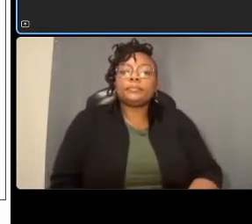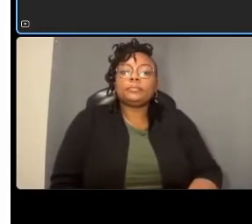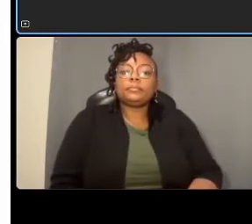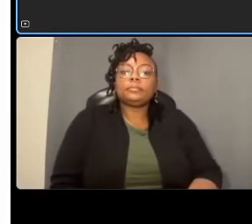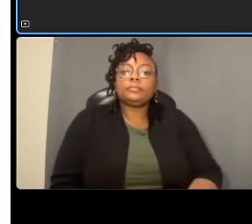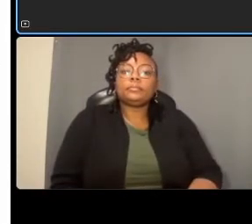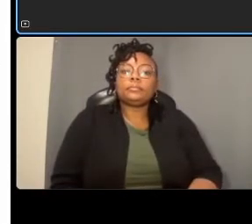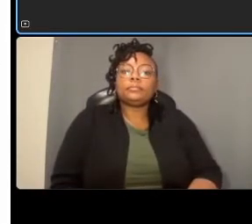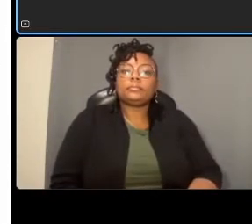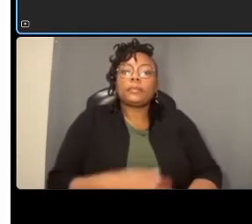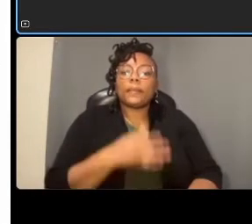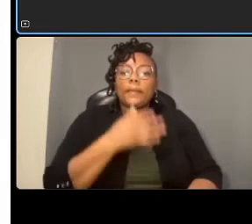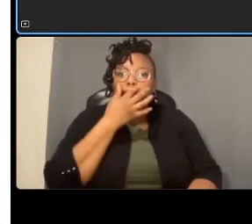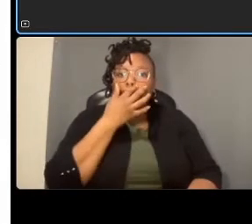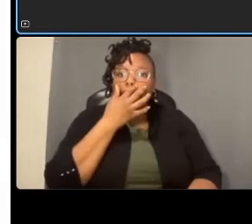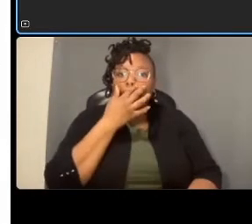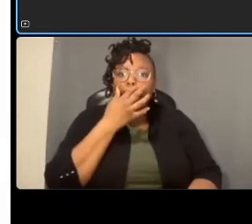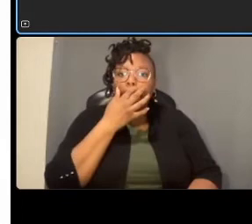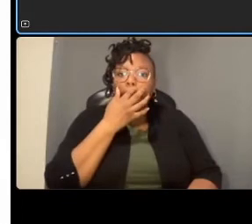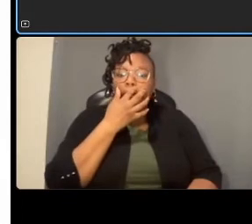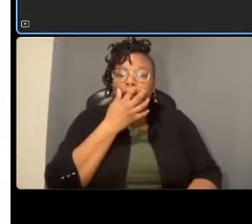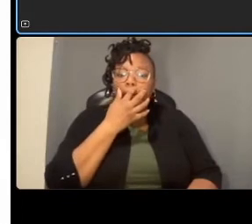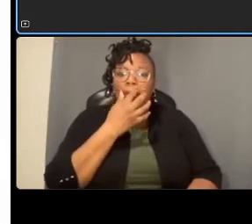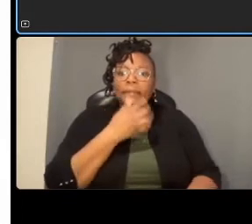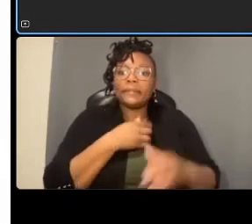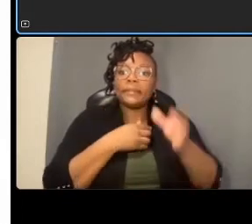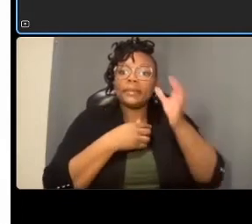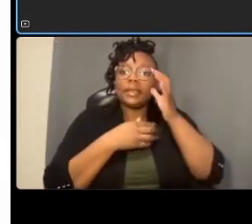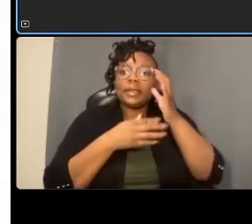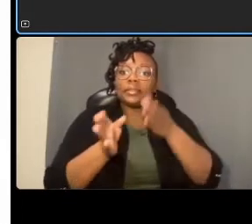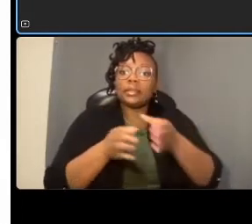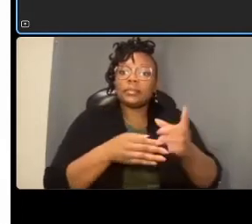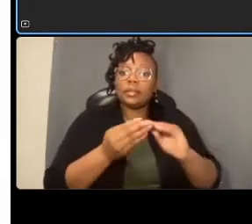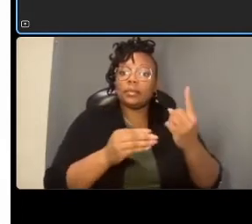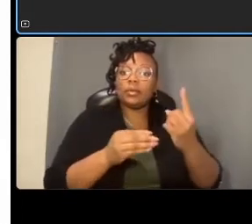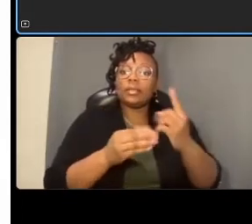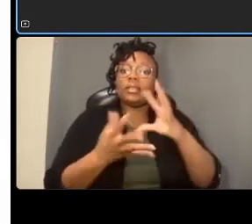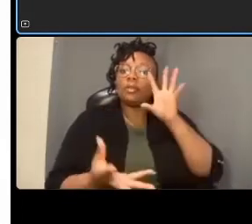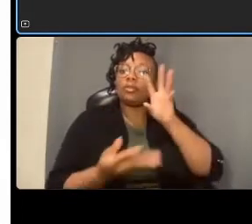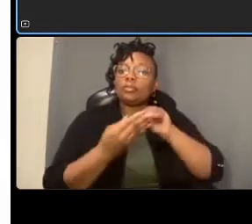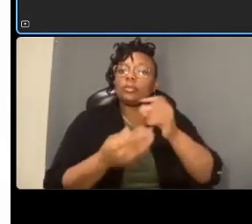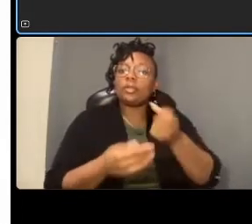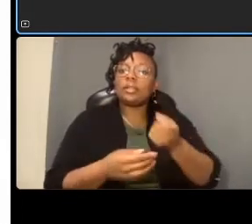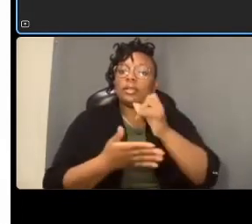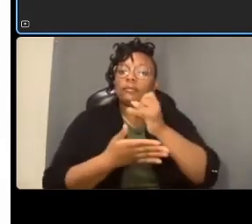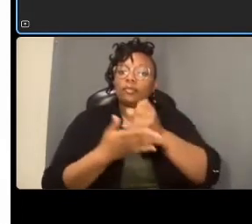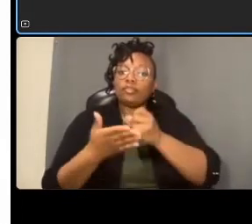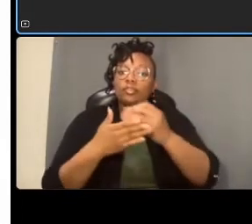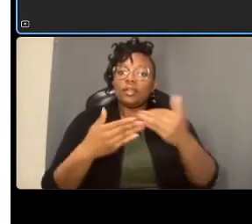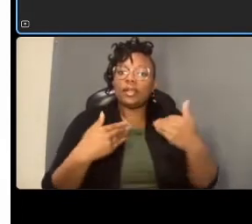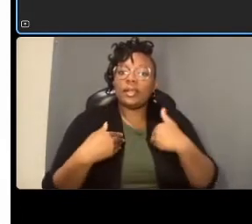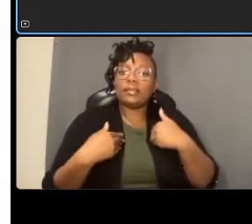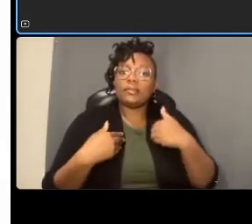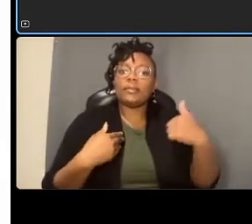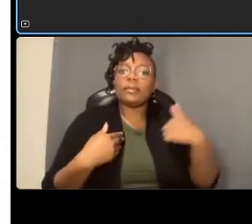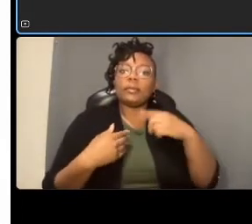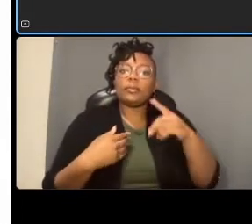and there are a total of 11 drawings and we do ask if you could when you uh when you pose